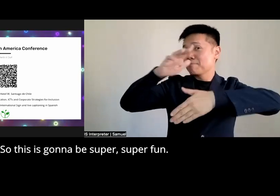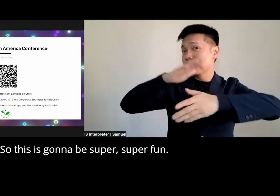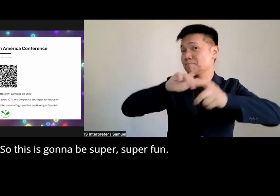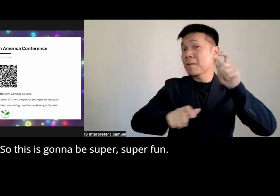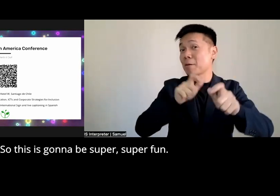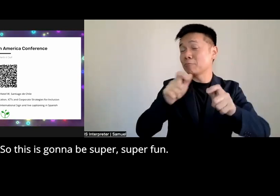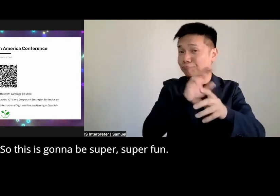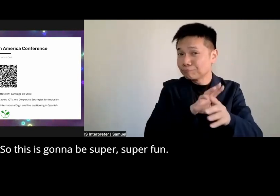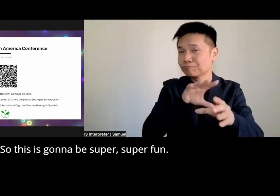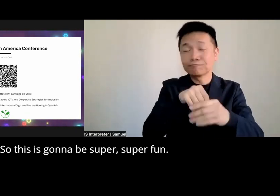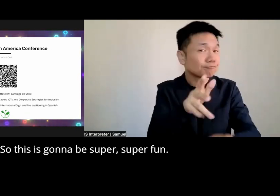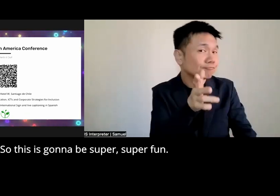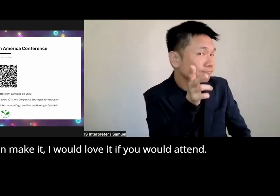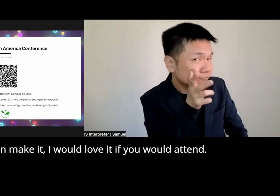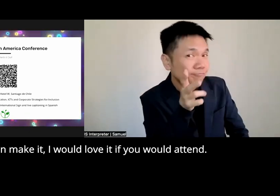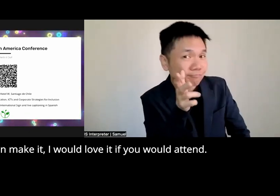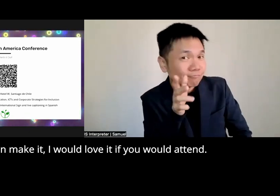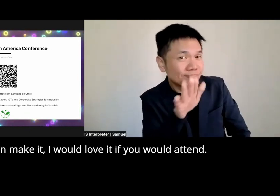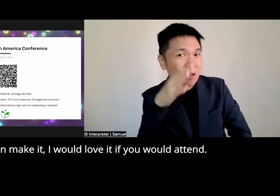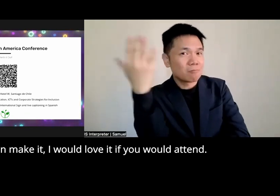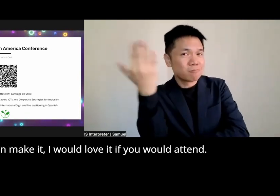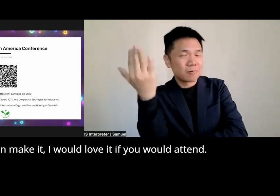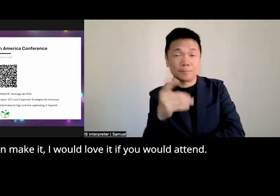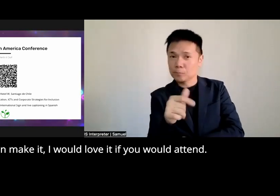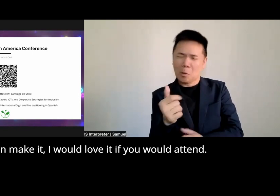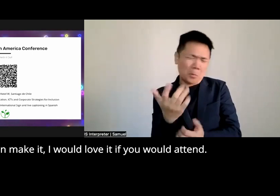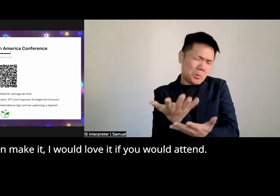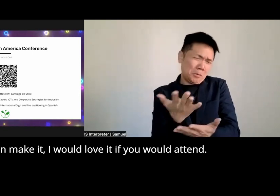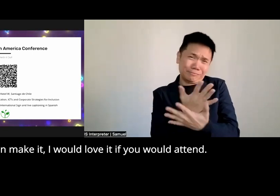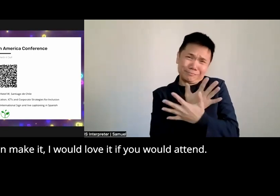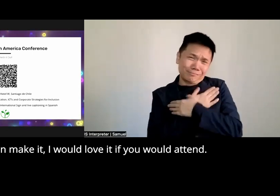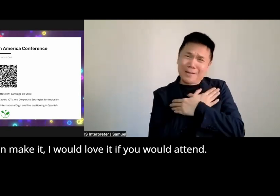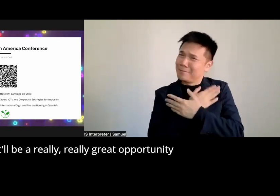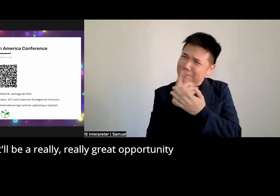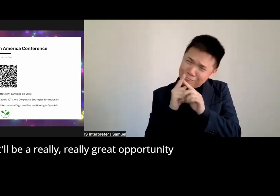going to be super super fun if you can make it I would love it if you would attend uh it will be a